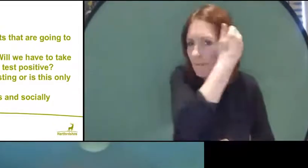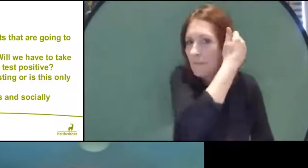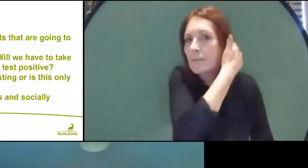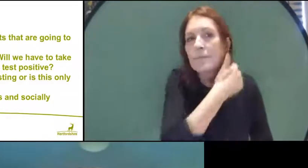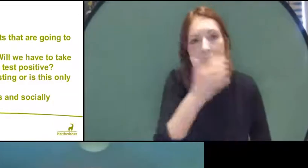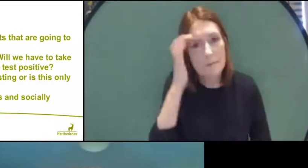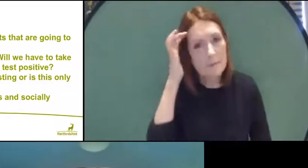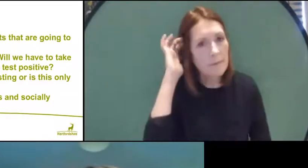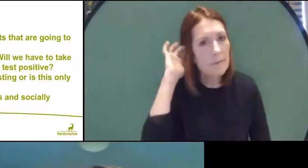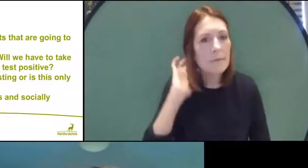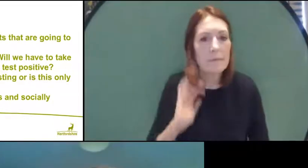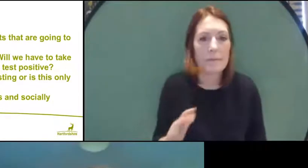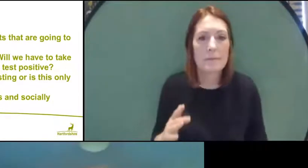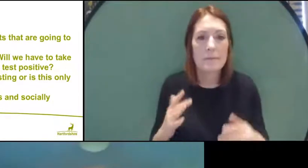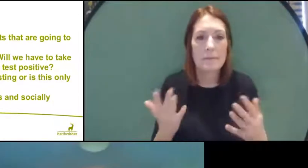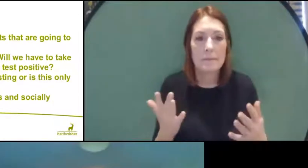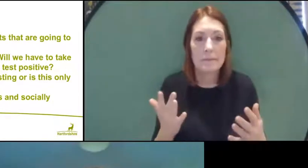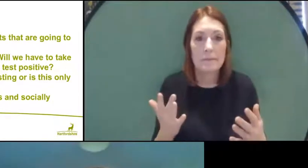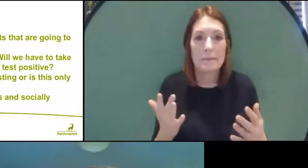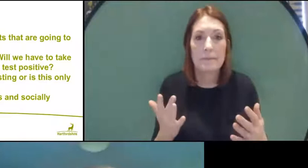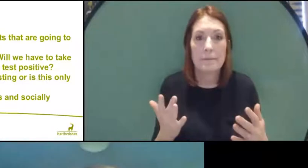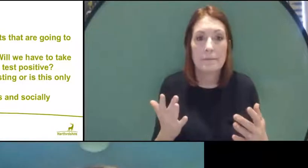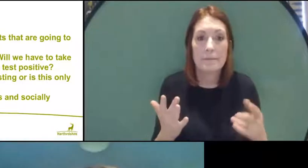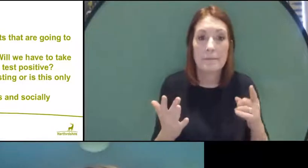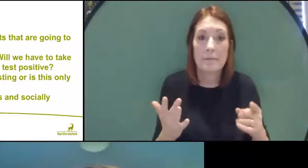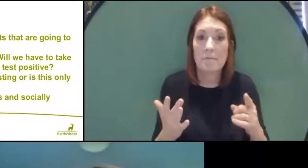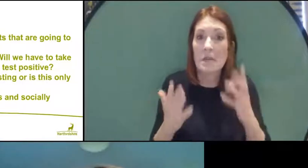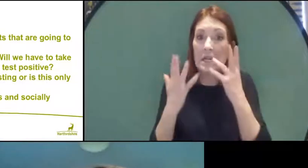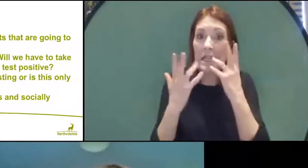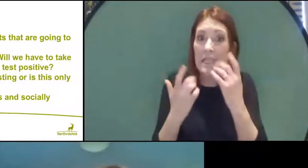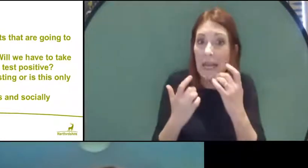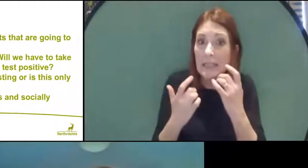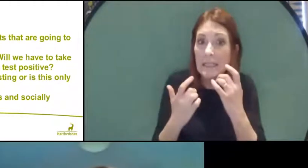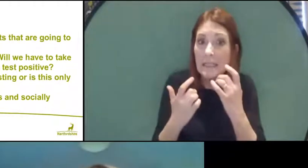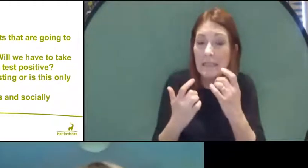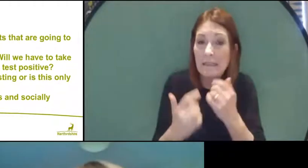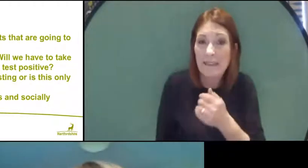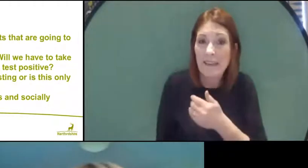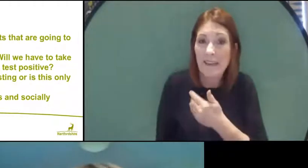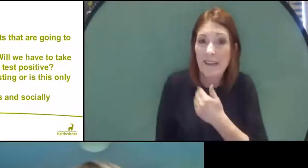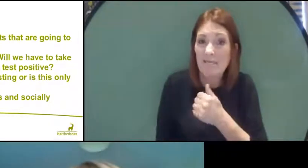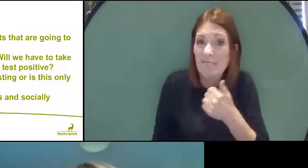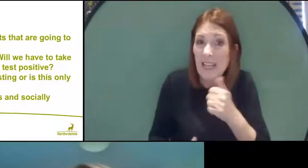Now I'm not going to pretend that this test is completely pleasant - it's not.